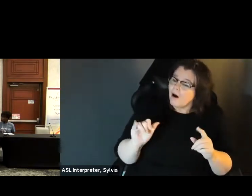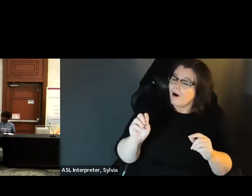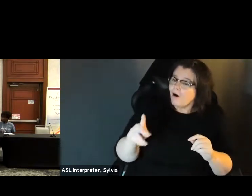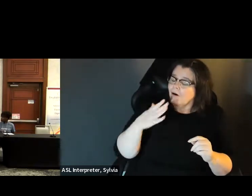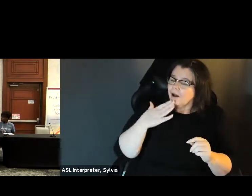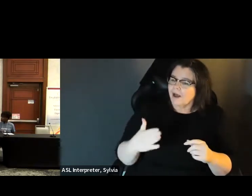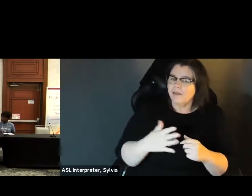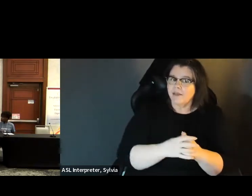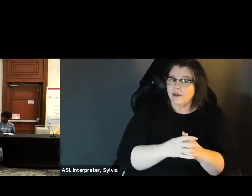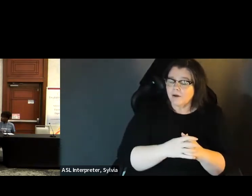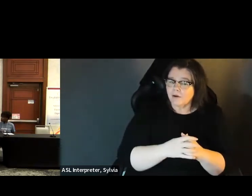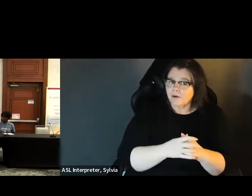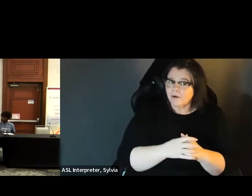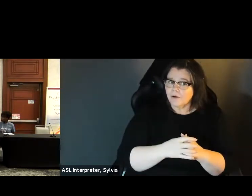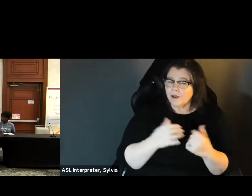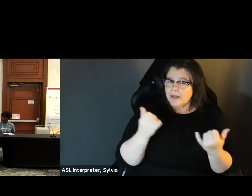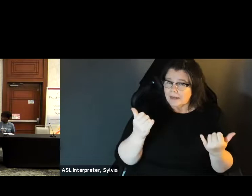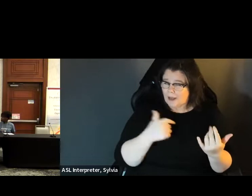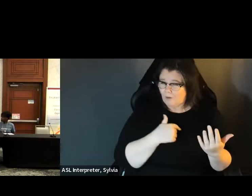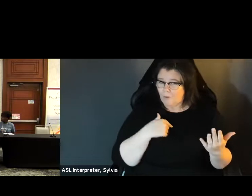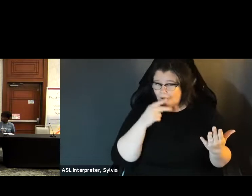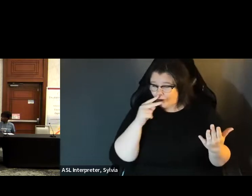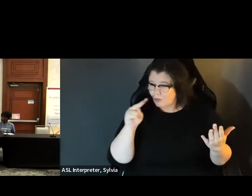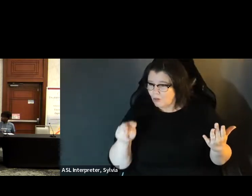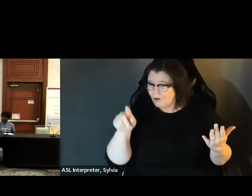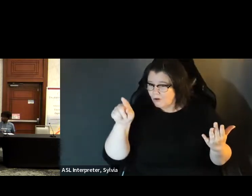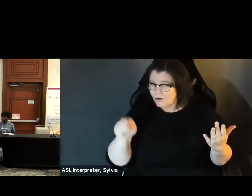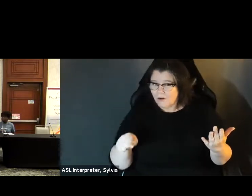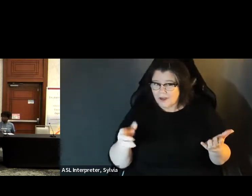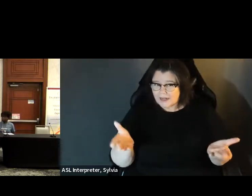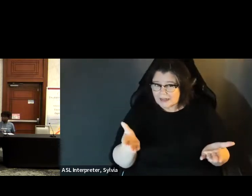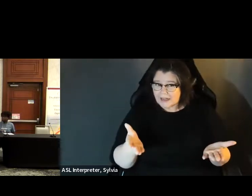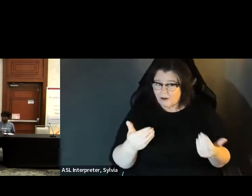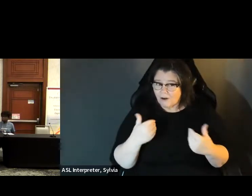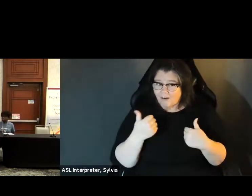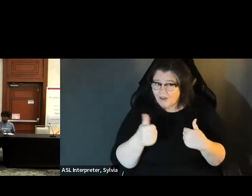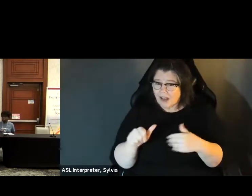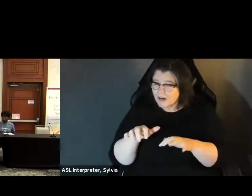your signature whatever too great. Thank you so much. And now we're gonna check in with our online participants. in with our online participants, so, do we have